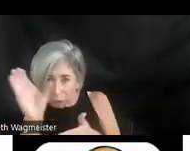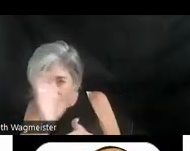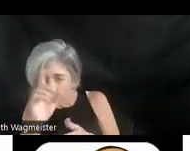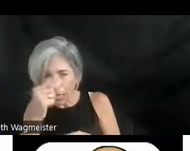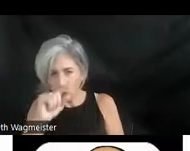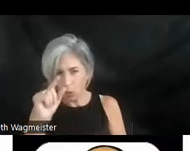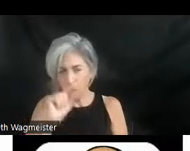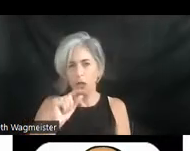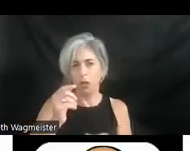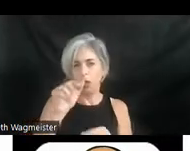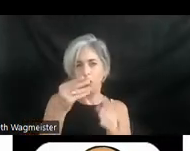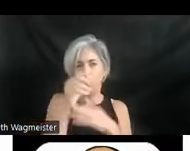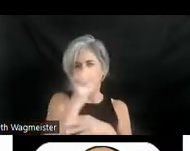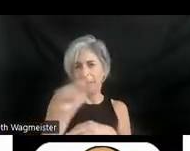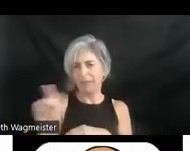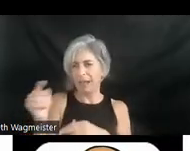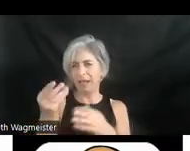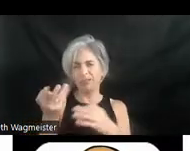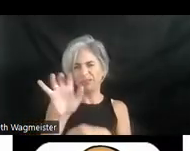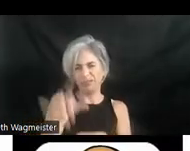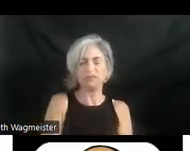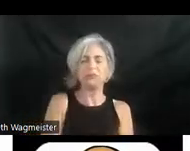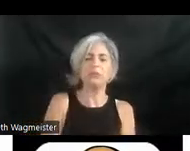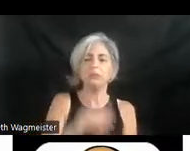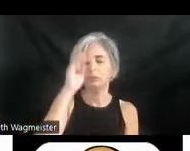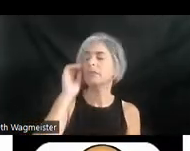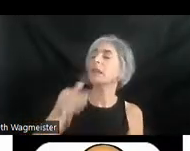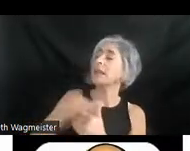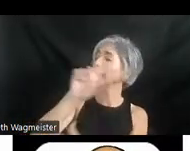through Amazon, that kind of thing. >> SAMANTHA EVANS: Next question. If you are